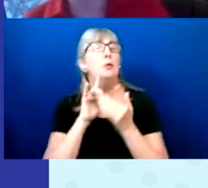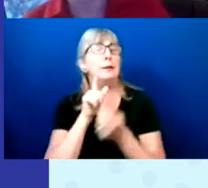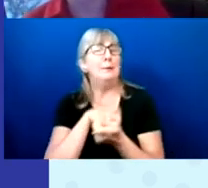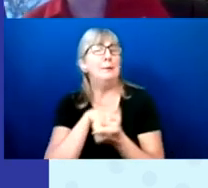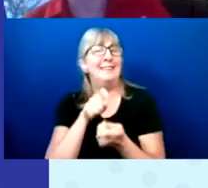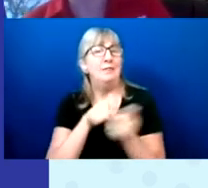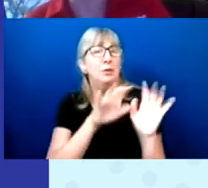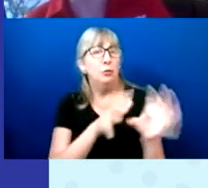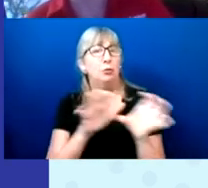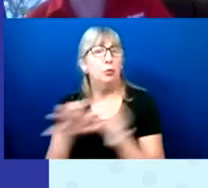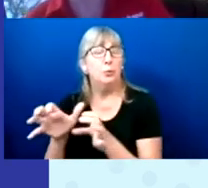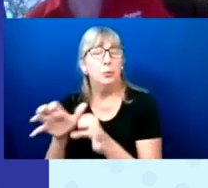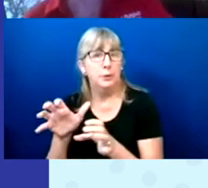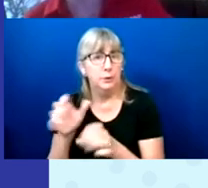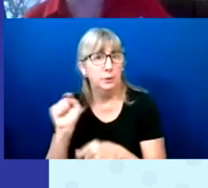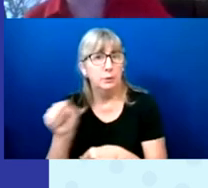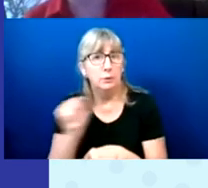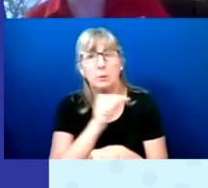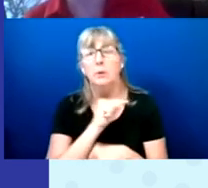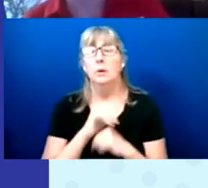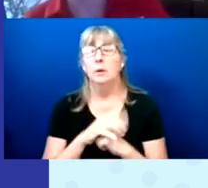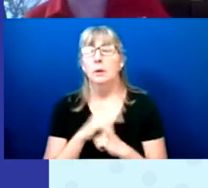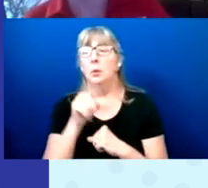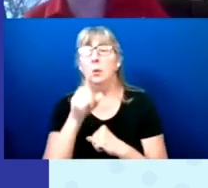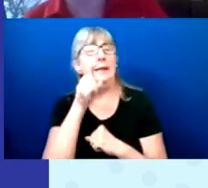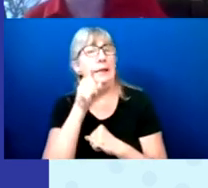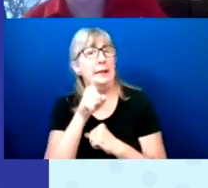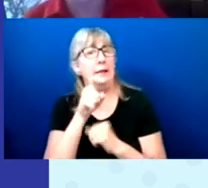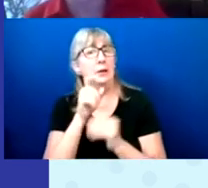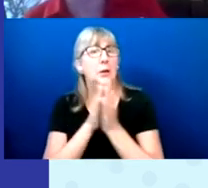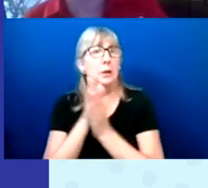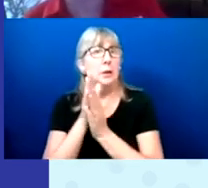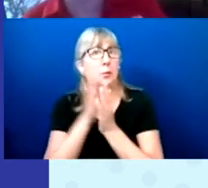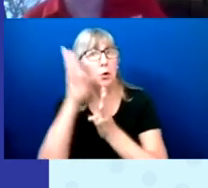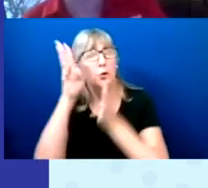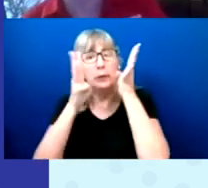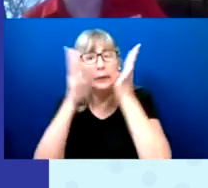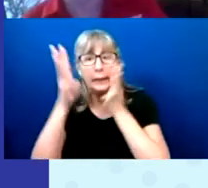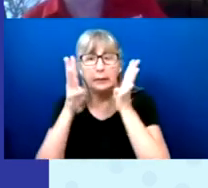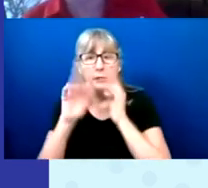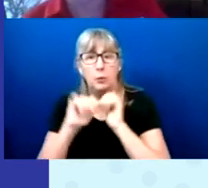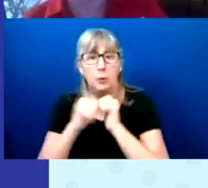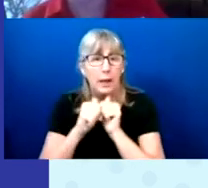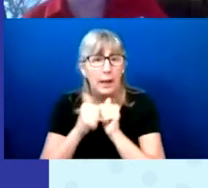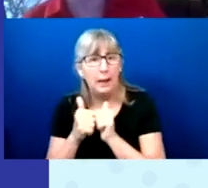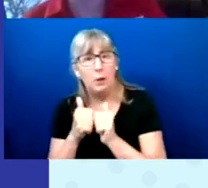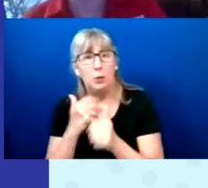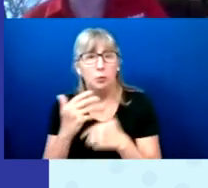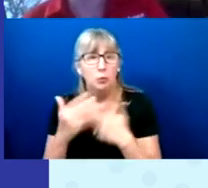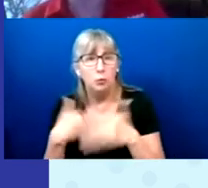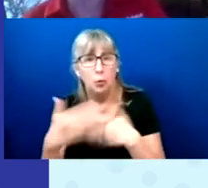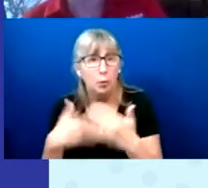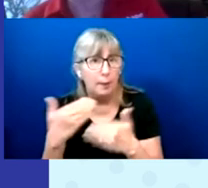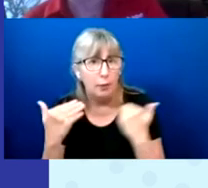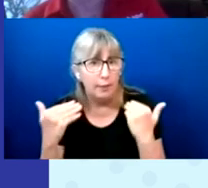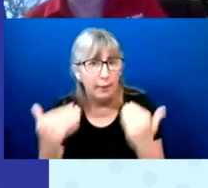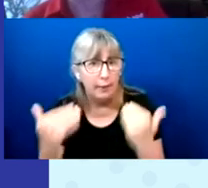And we need to get very creative as to how we're going to be going about that.